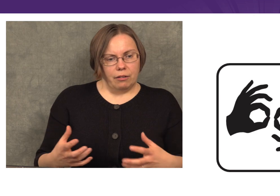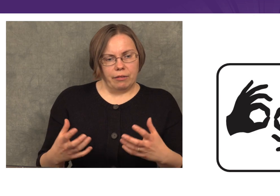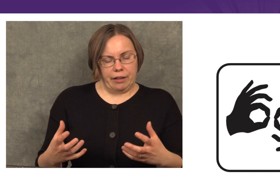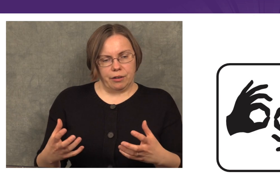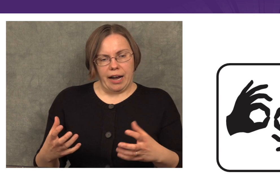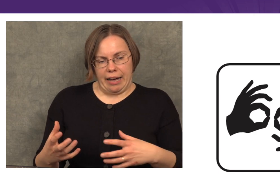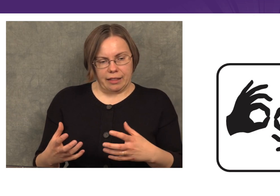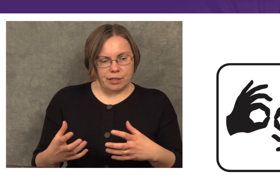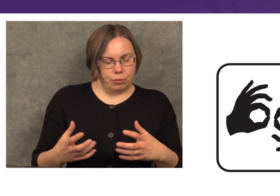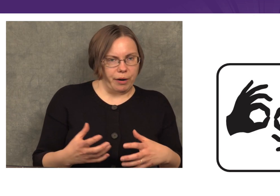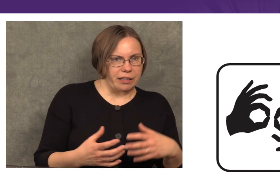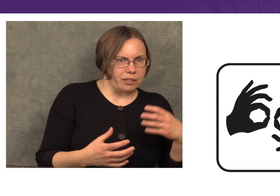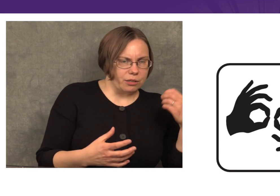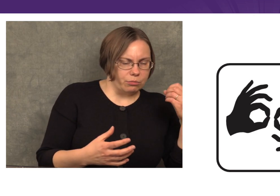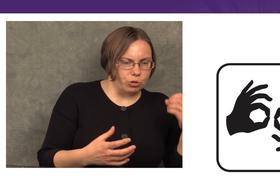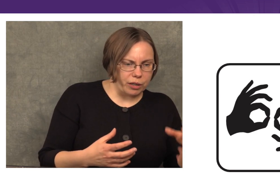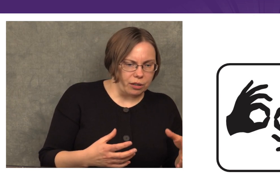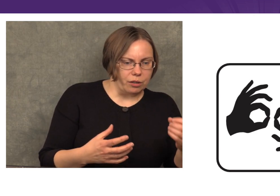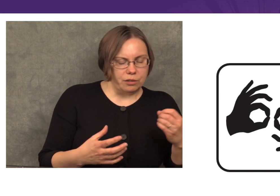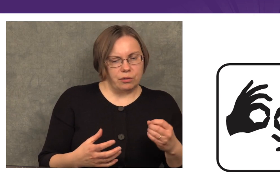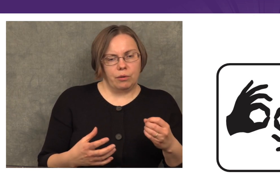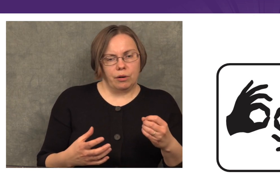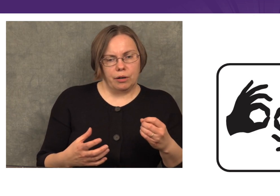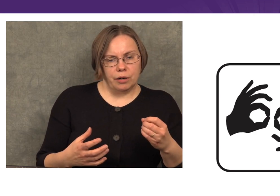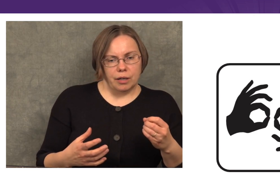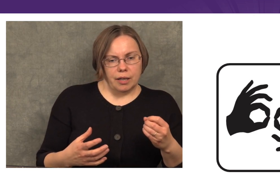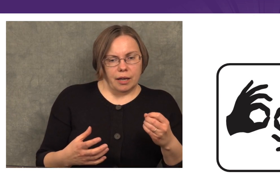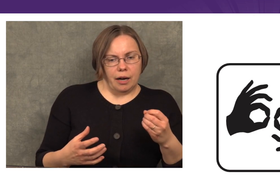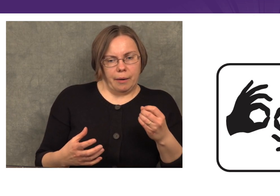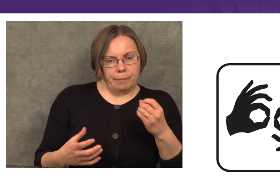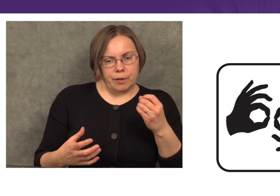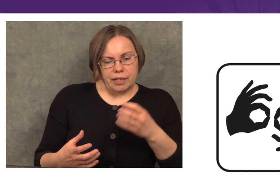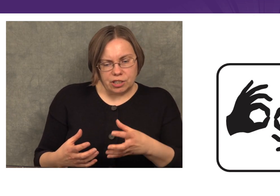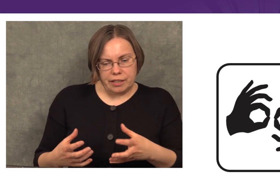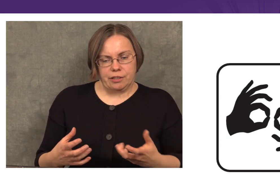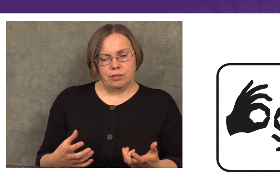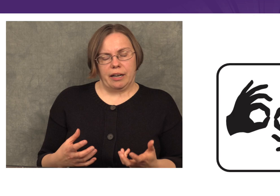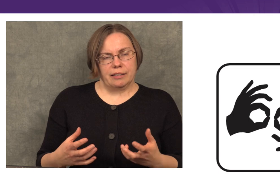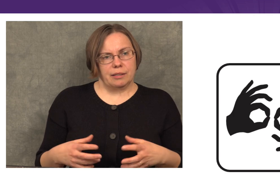Rather, athletes will practice drills or conditioning exercises;